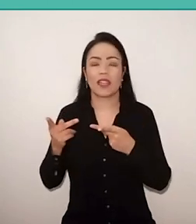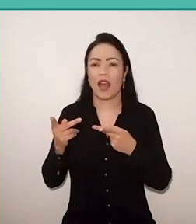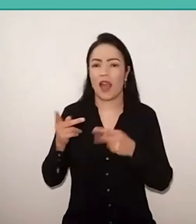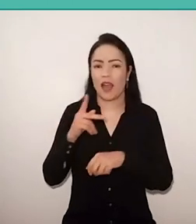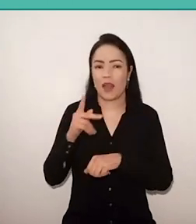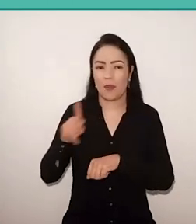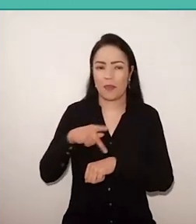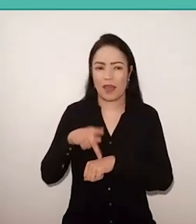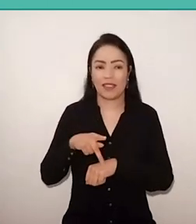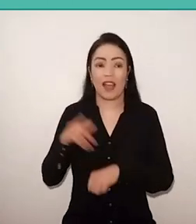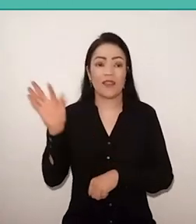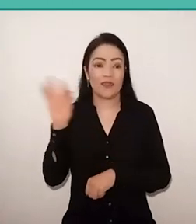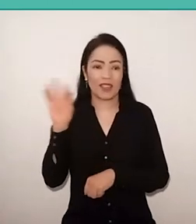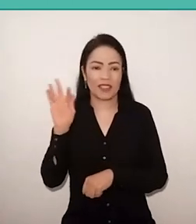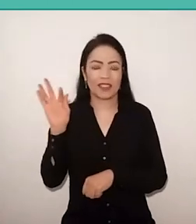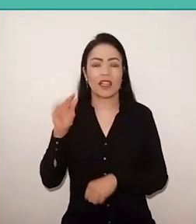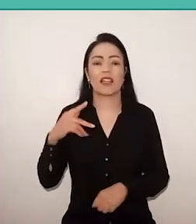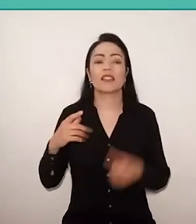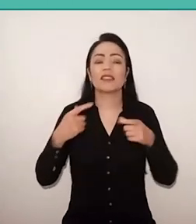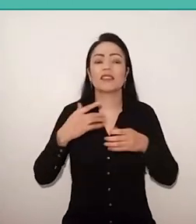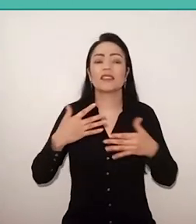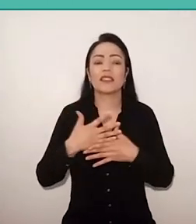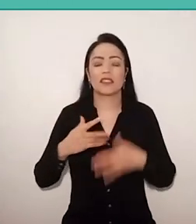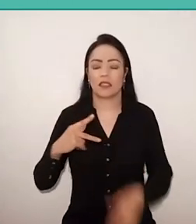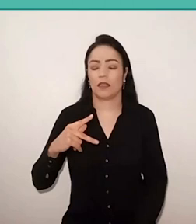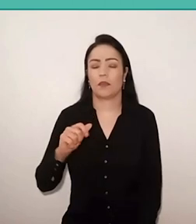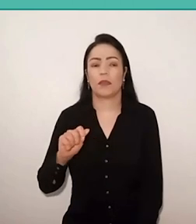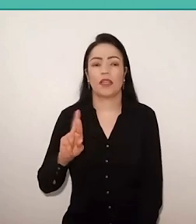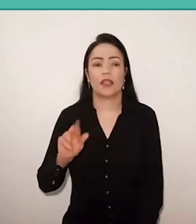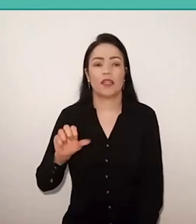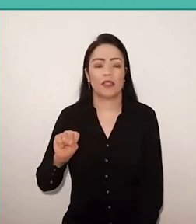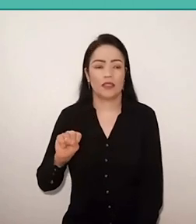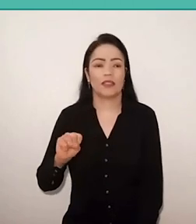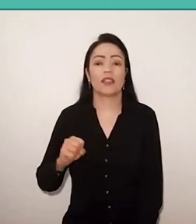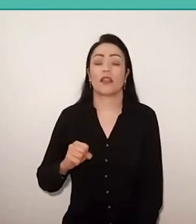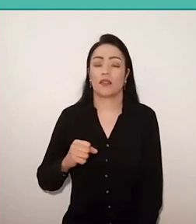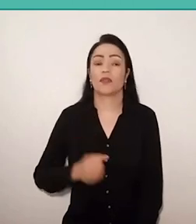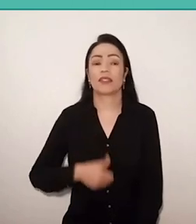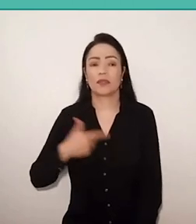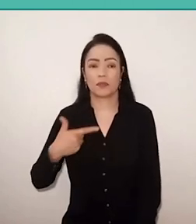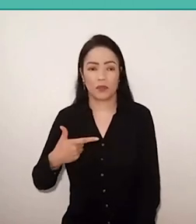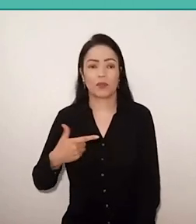when will happen the 12th International Forum Paulo Freire,